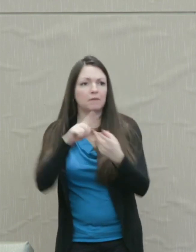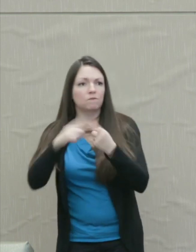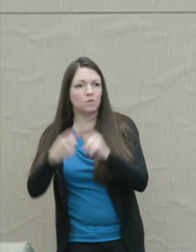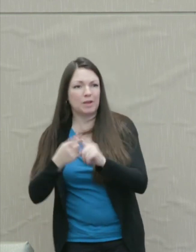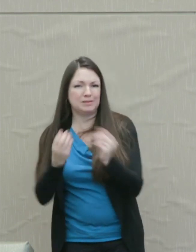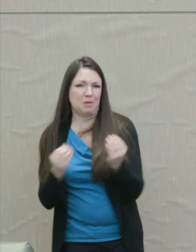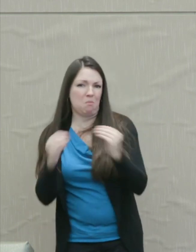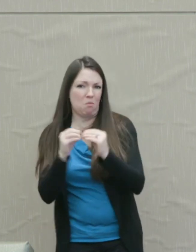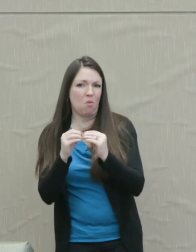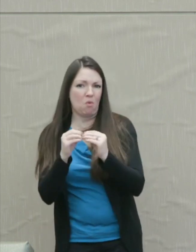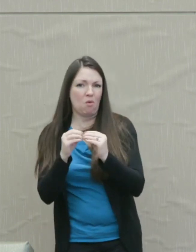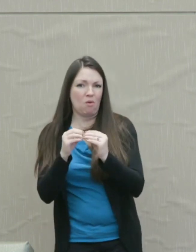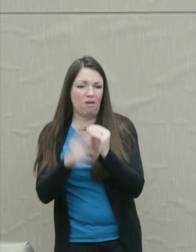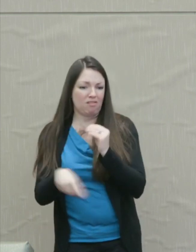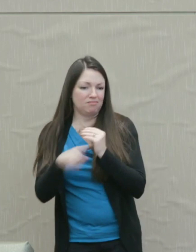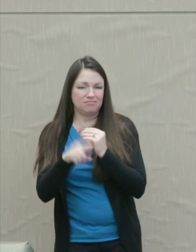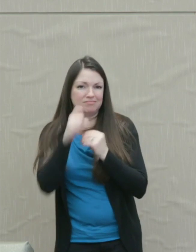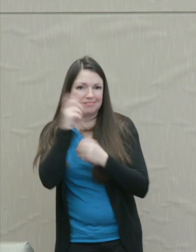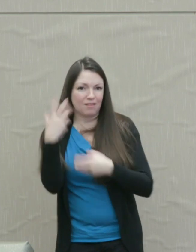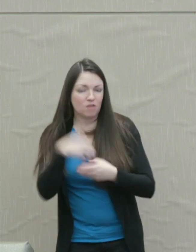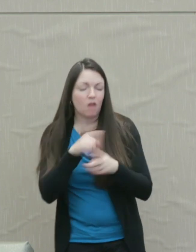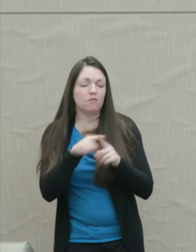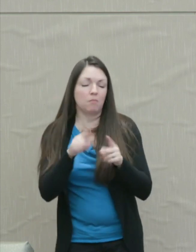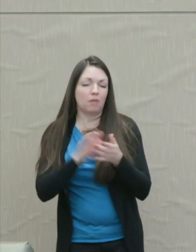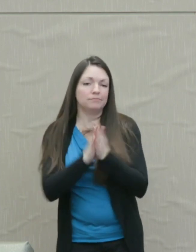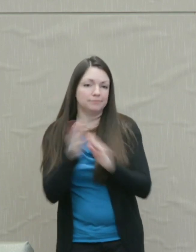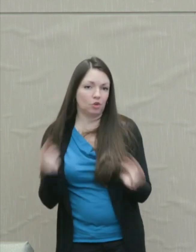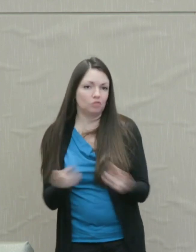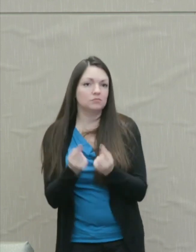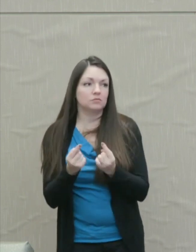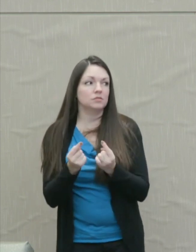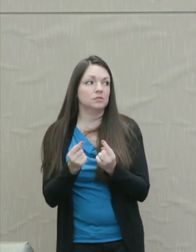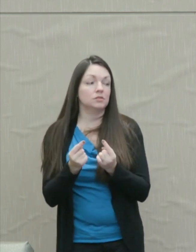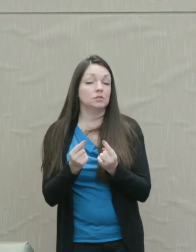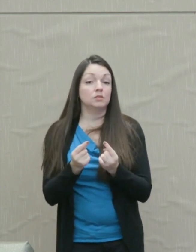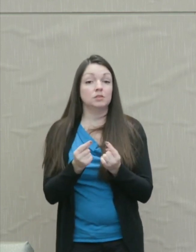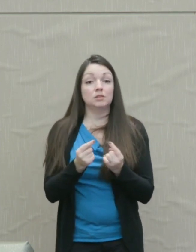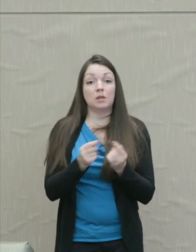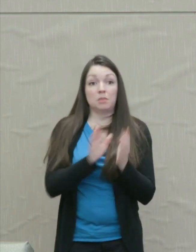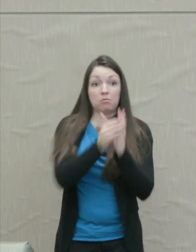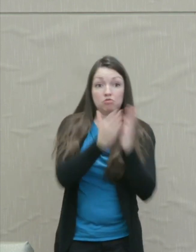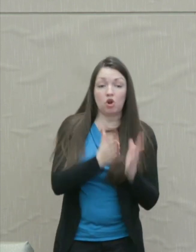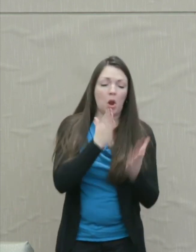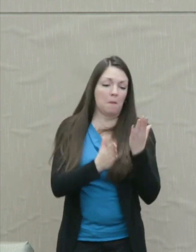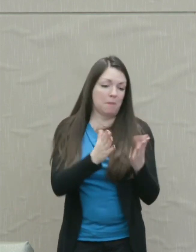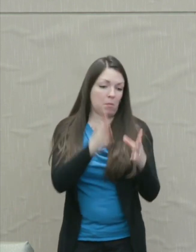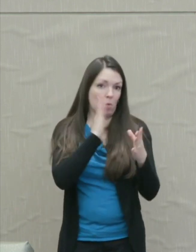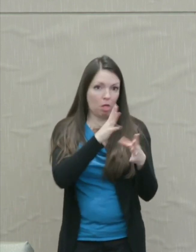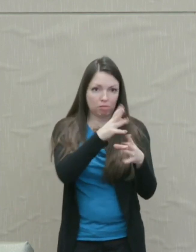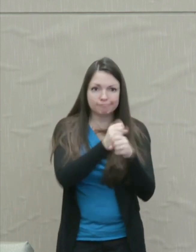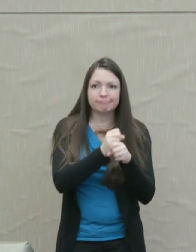In the end, the betrayer may get what's usually called his come-up-ins. But what does that achieve?